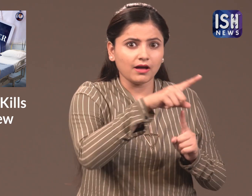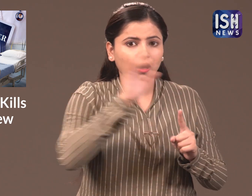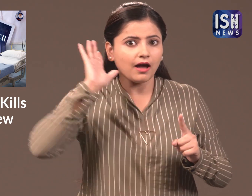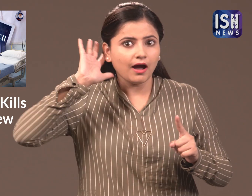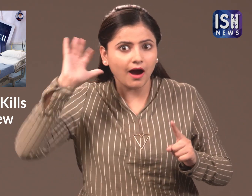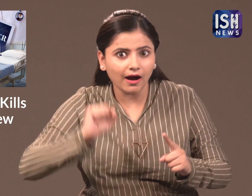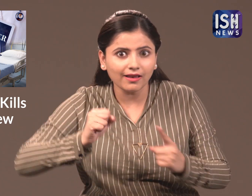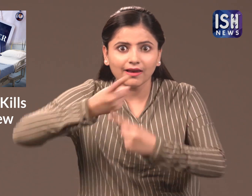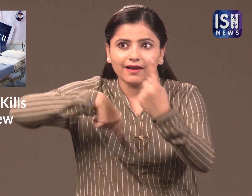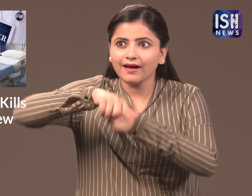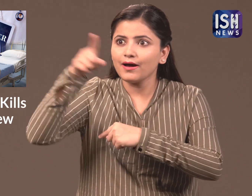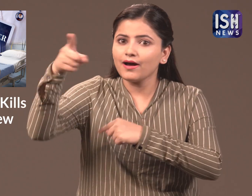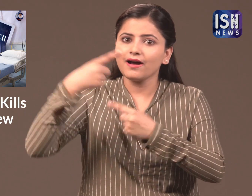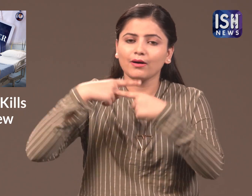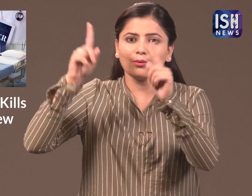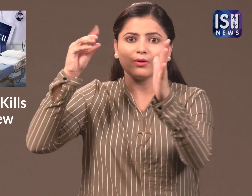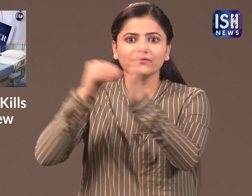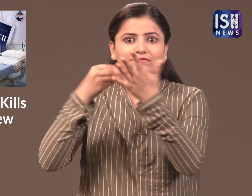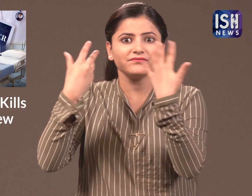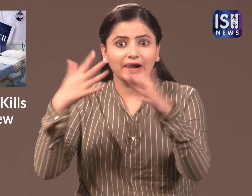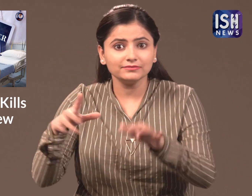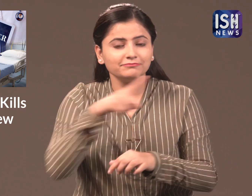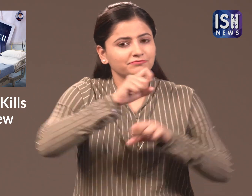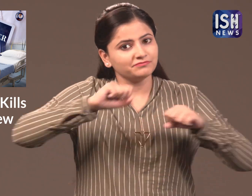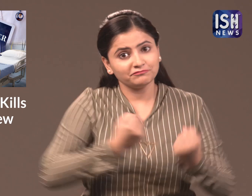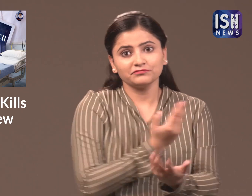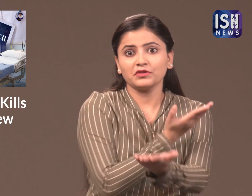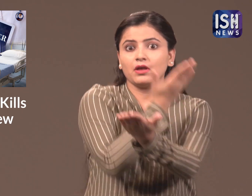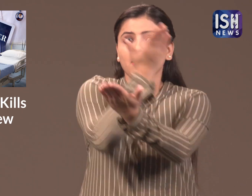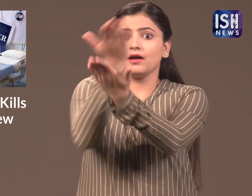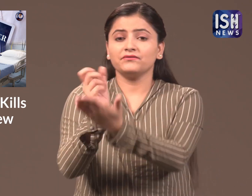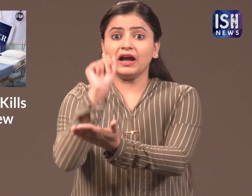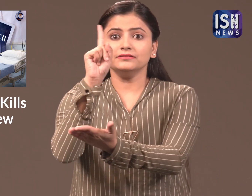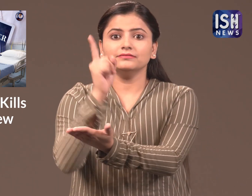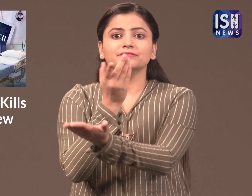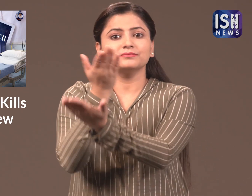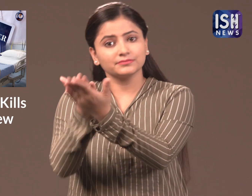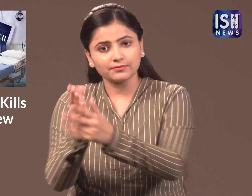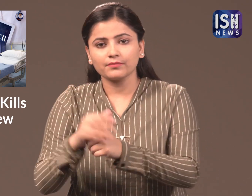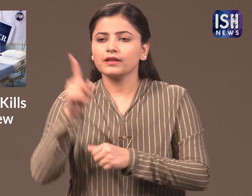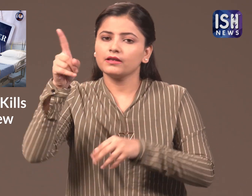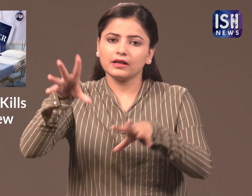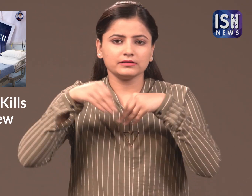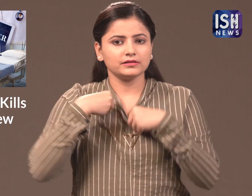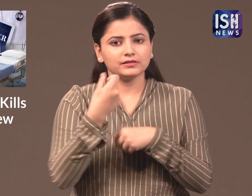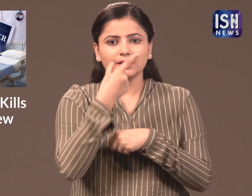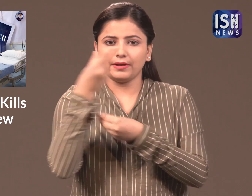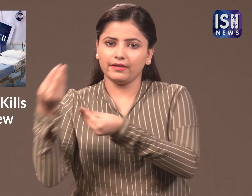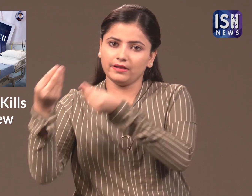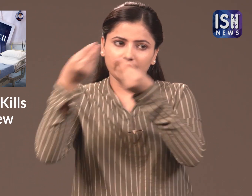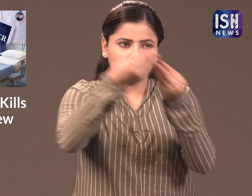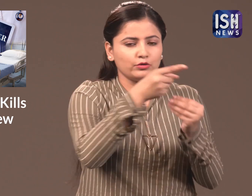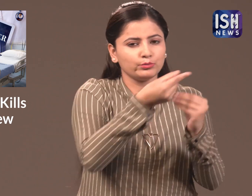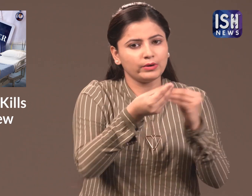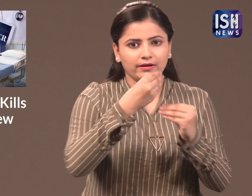when the law was passed in June Kari was the first to apply to use the law they